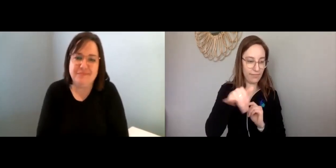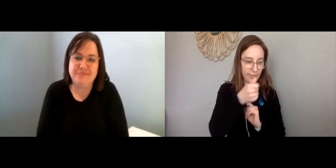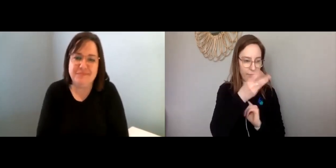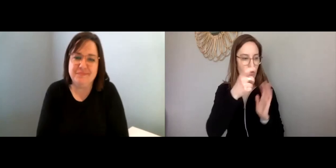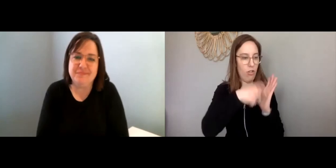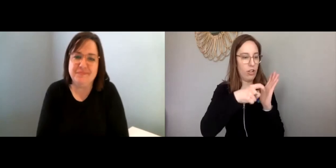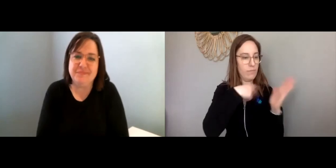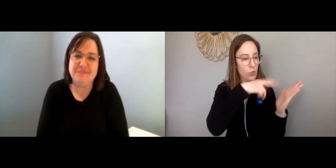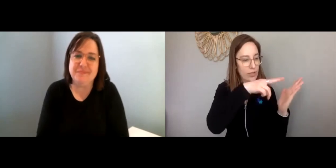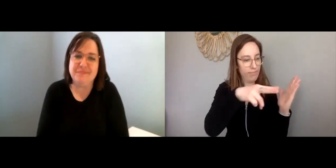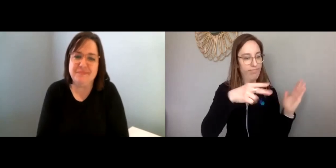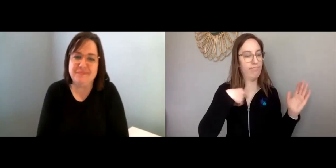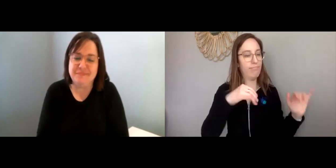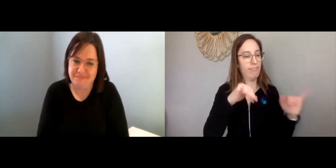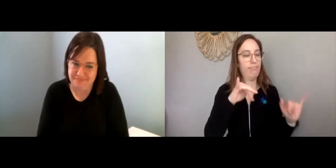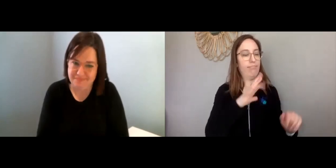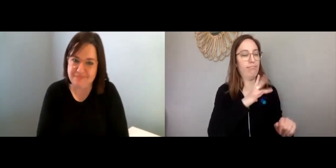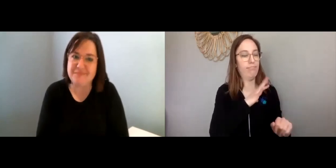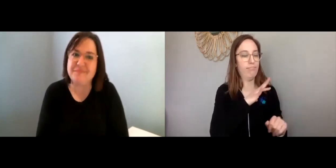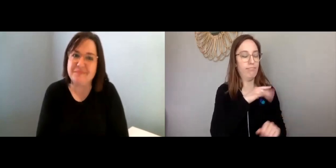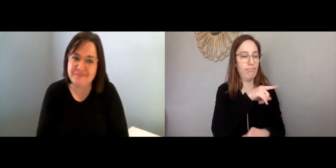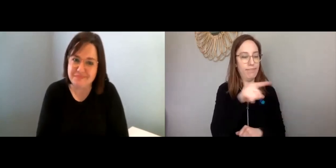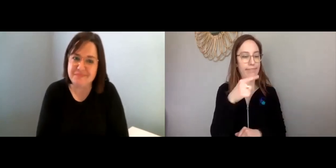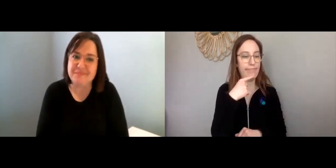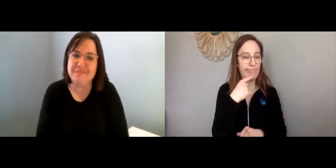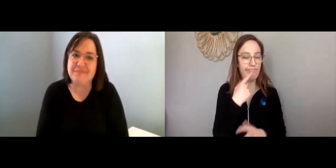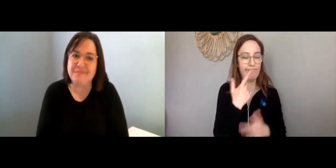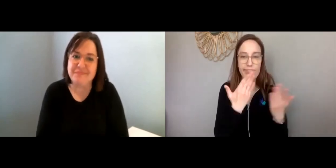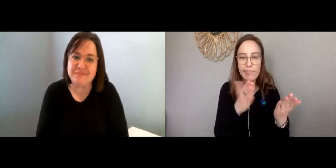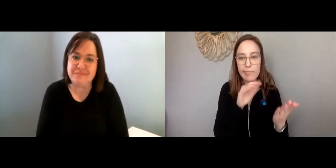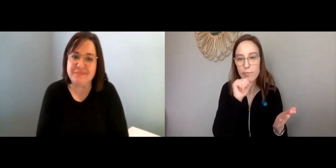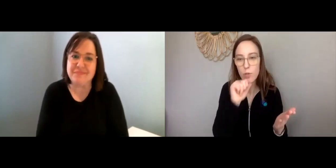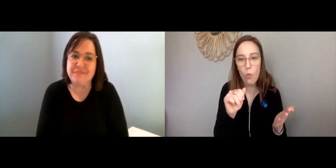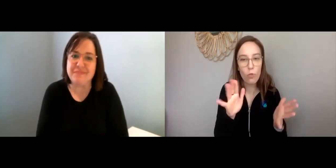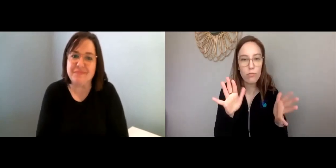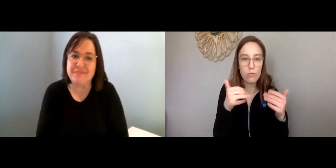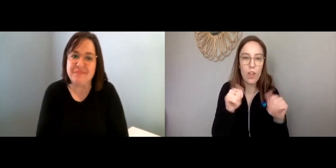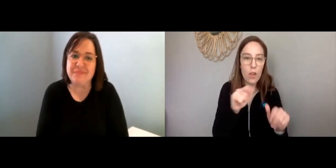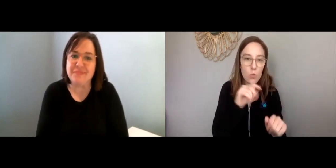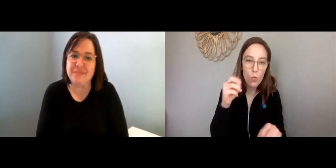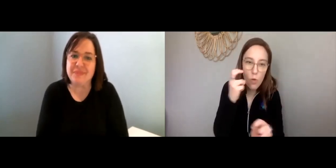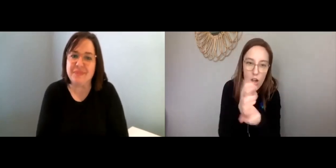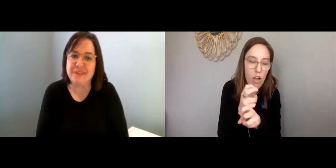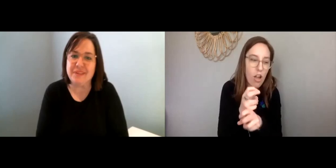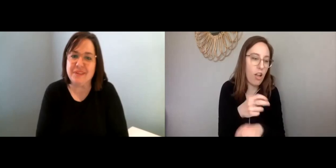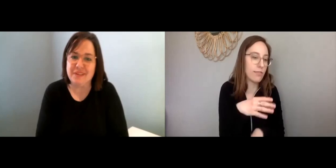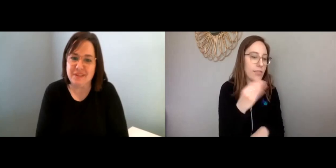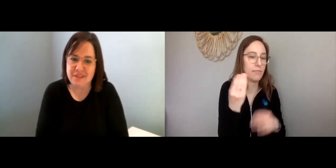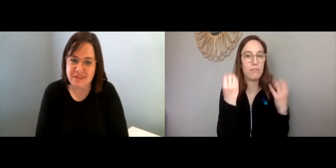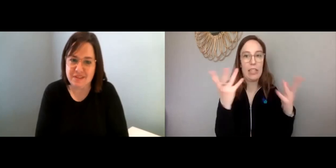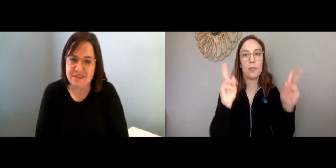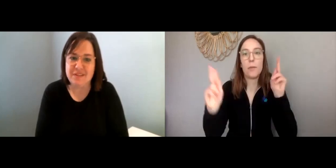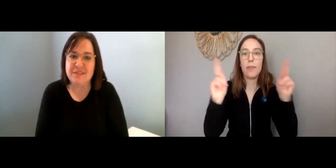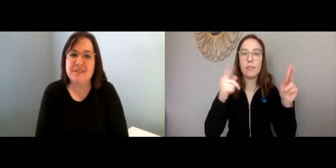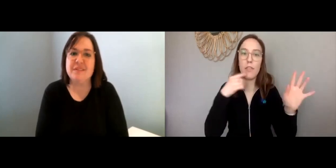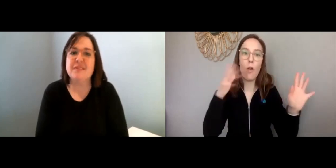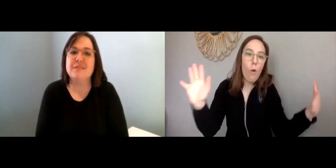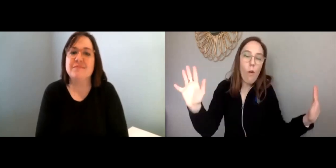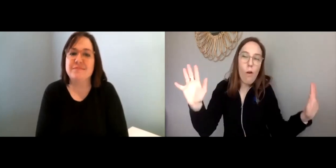Plus, and I'd like to add, some things from the article that we read say, “don’t try too hard.”